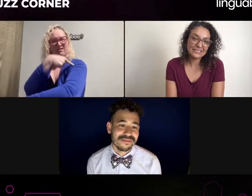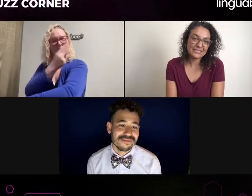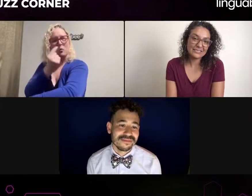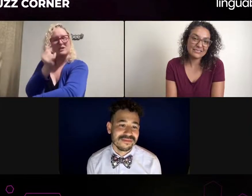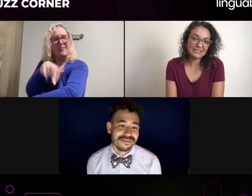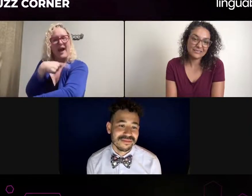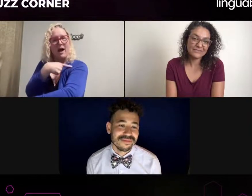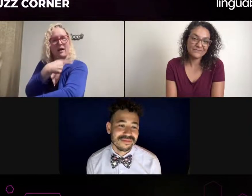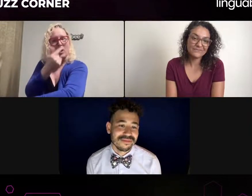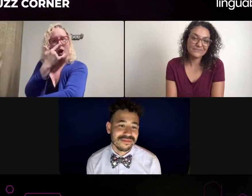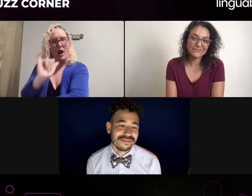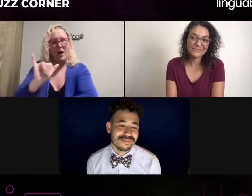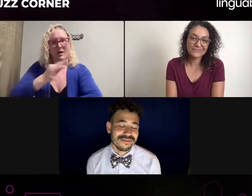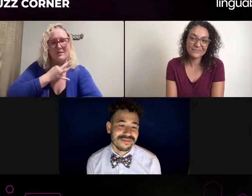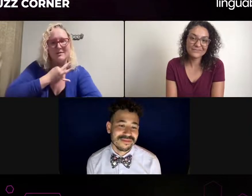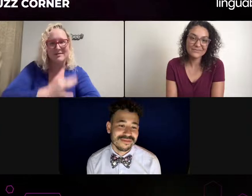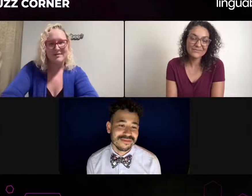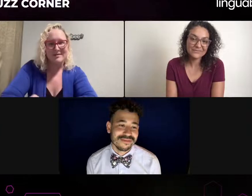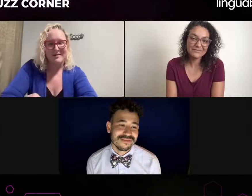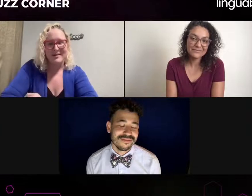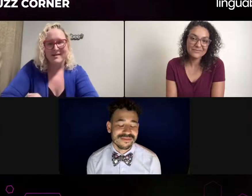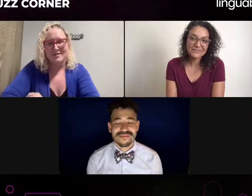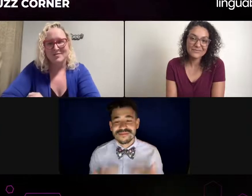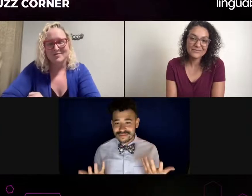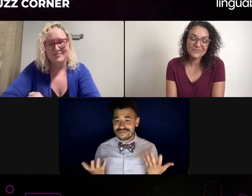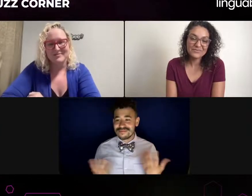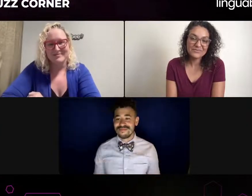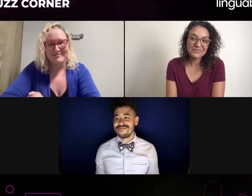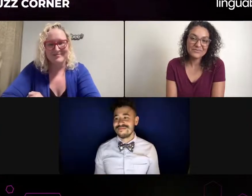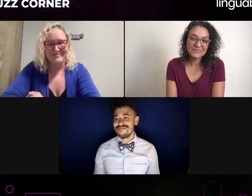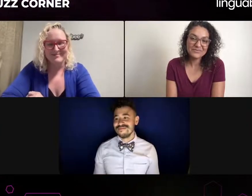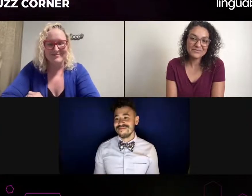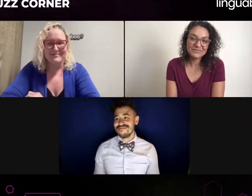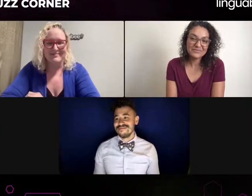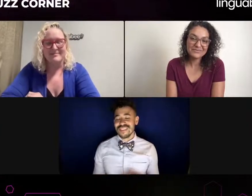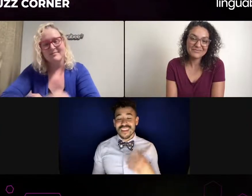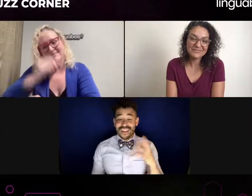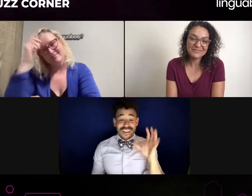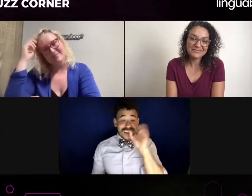Sometimes, if they pick one, The casting director